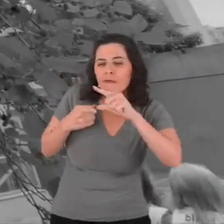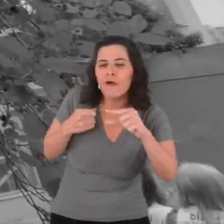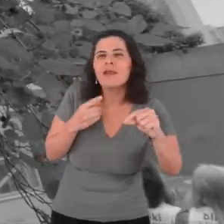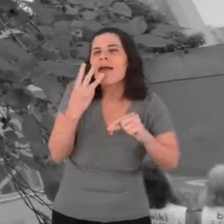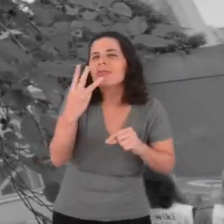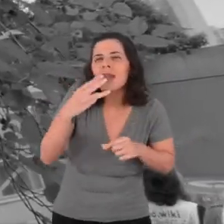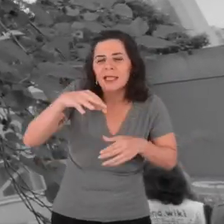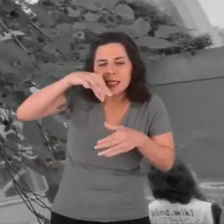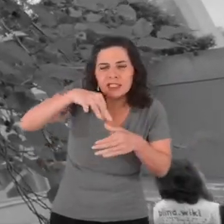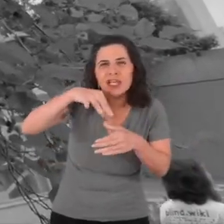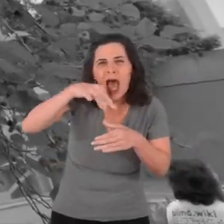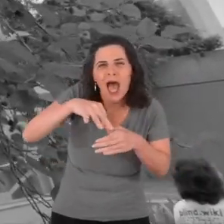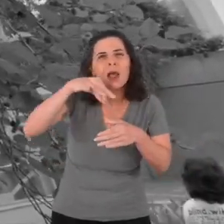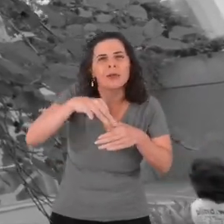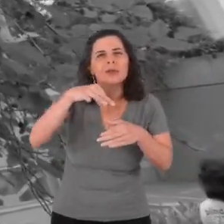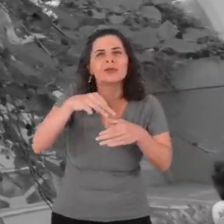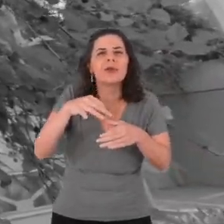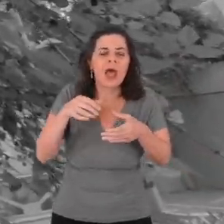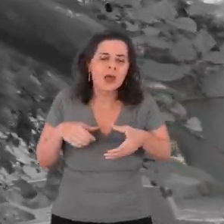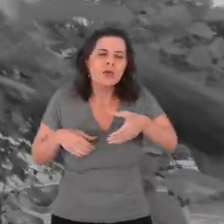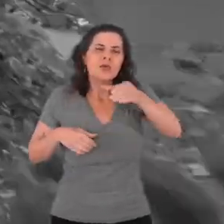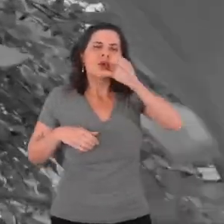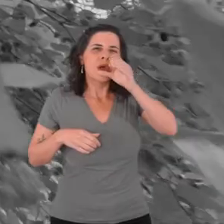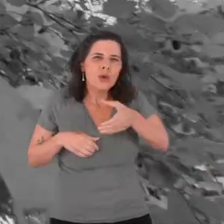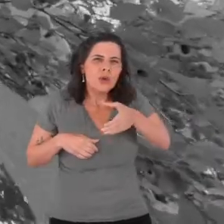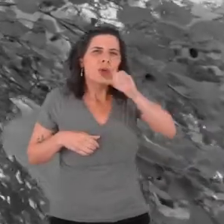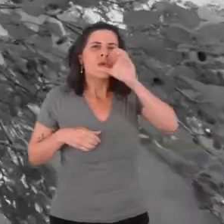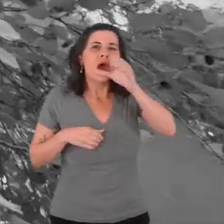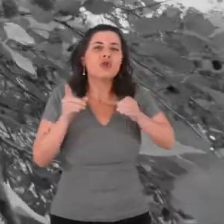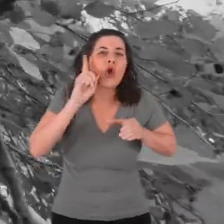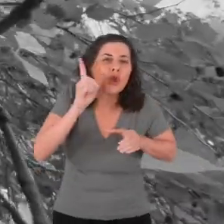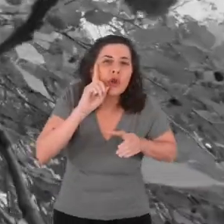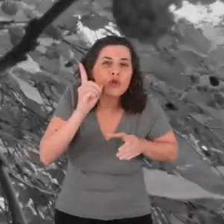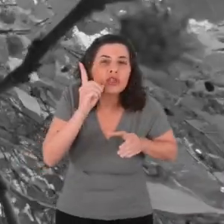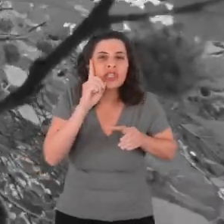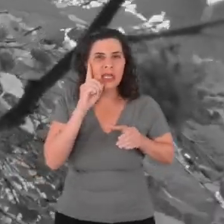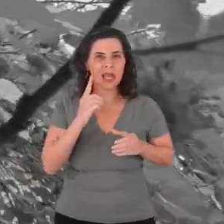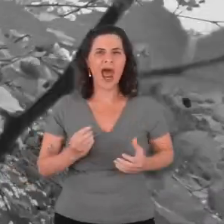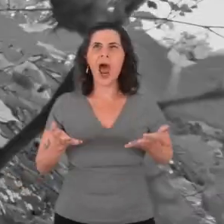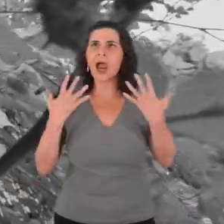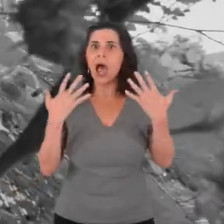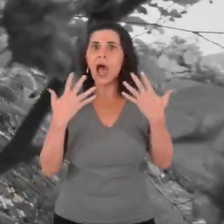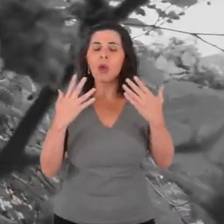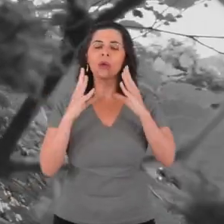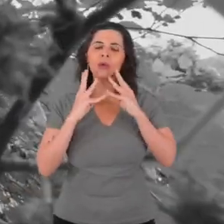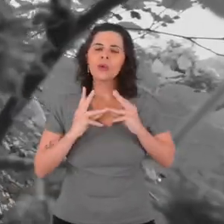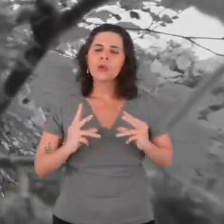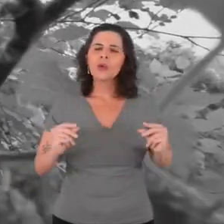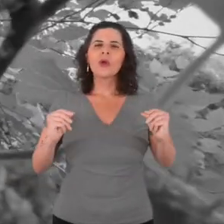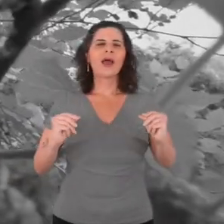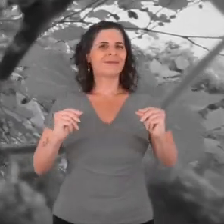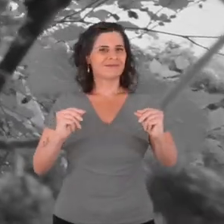Drinking a cup every day eliminates this heat problem.